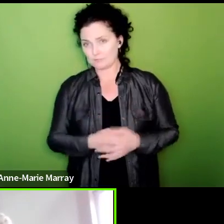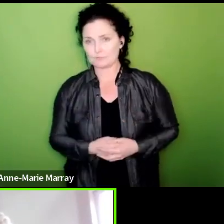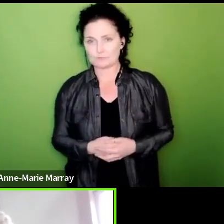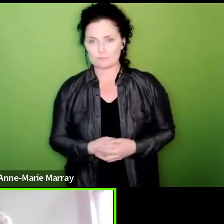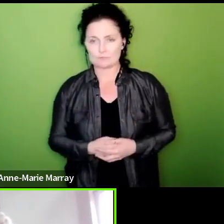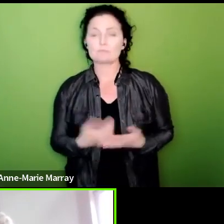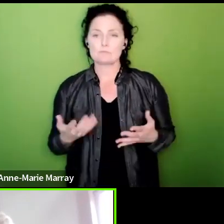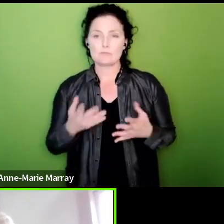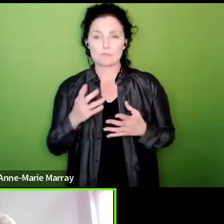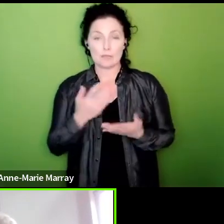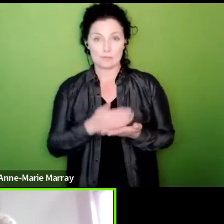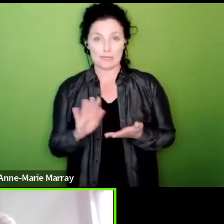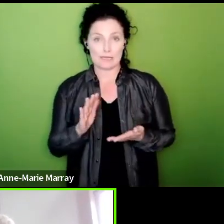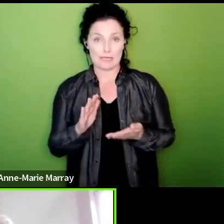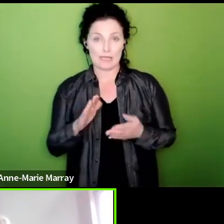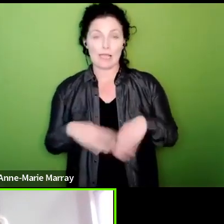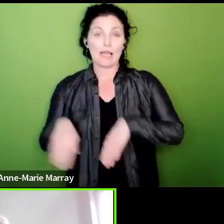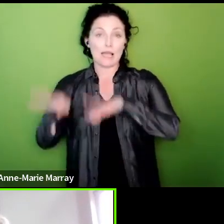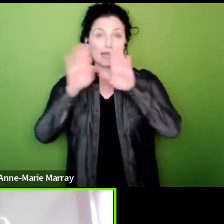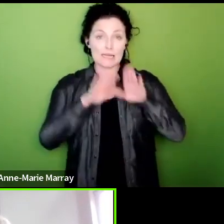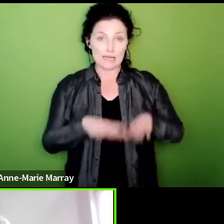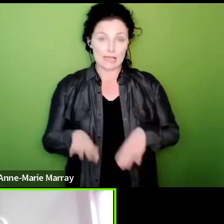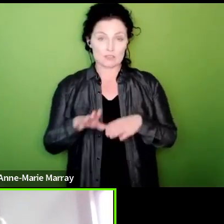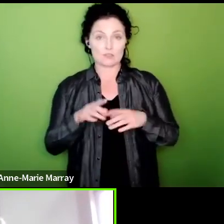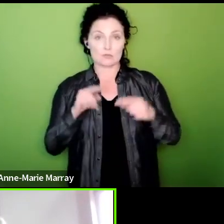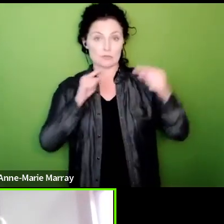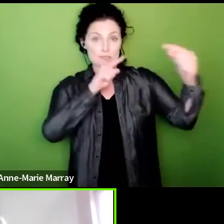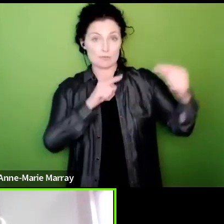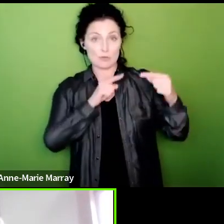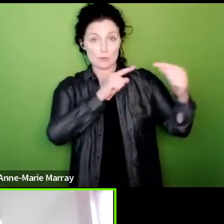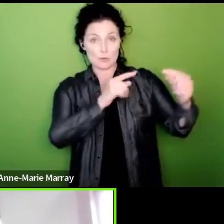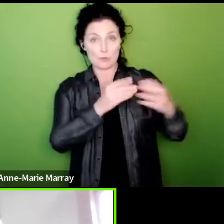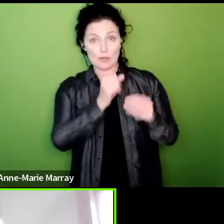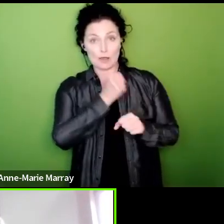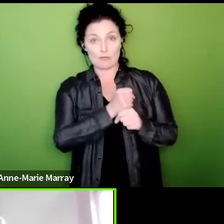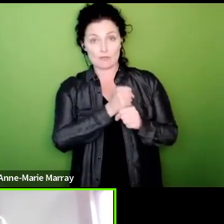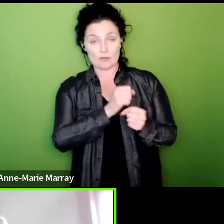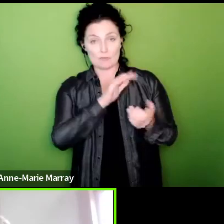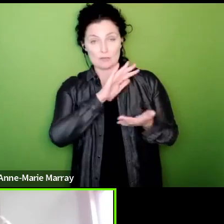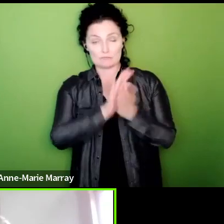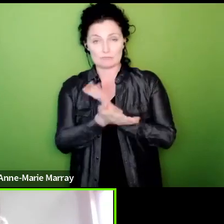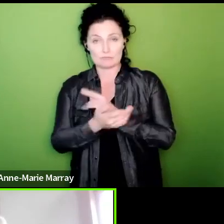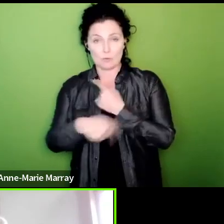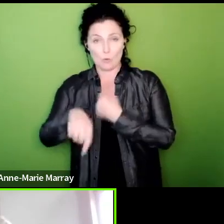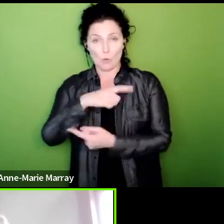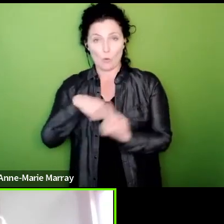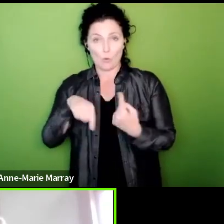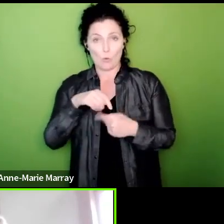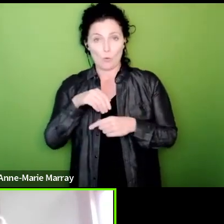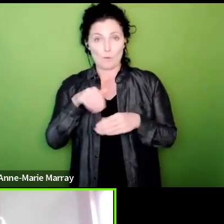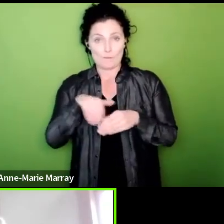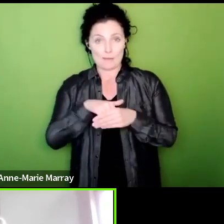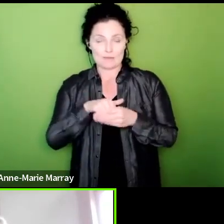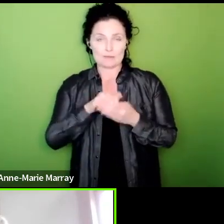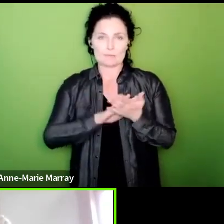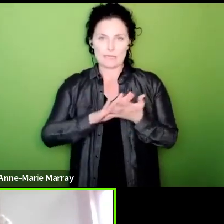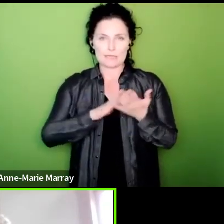the government affecting all of our members um and therefore we want all of our members to be getting